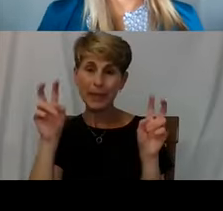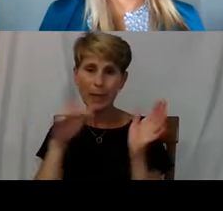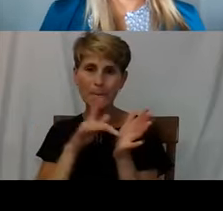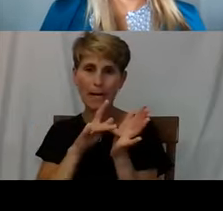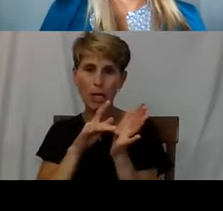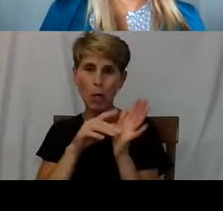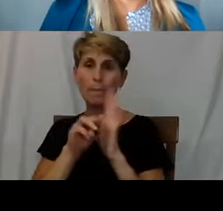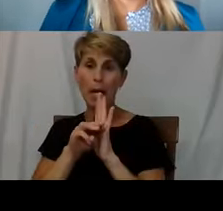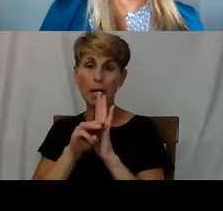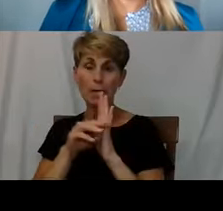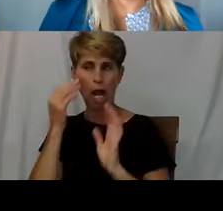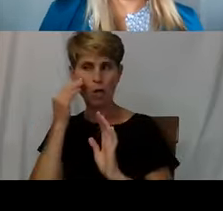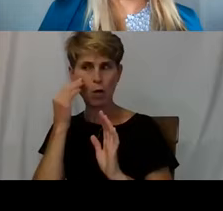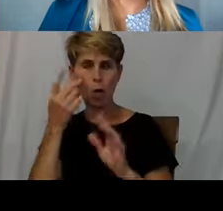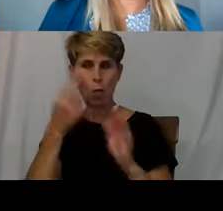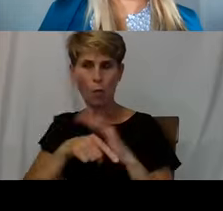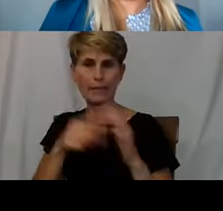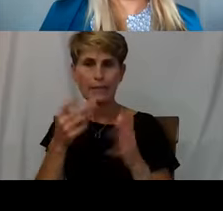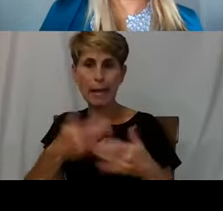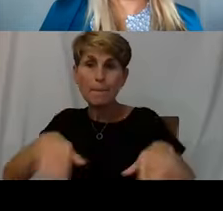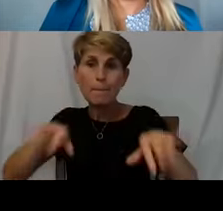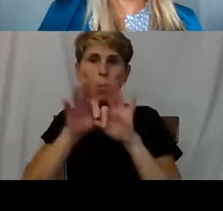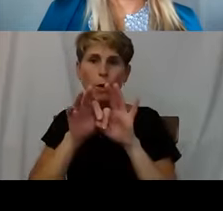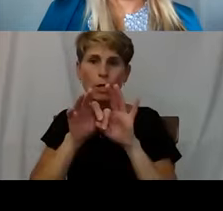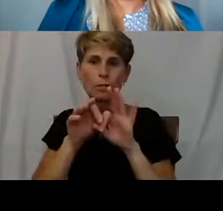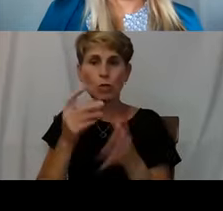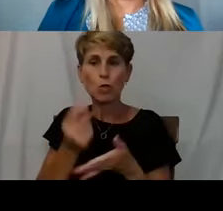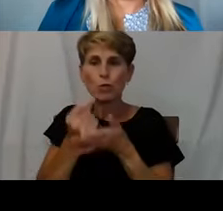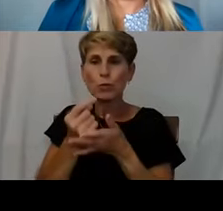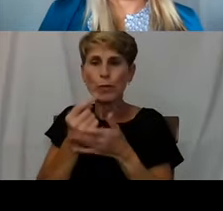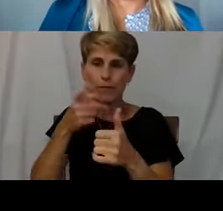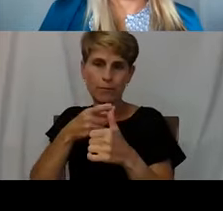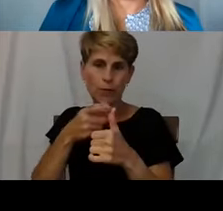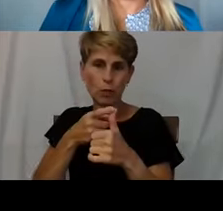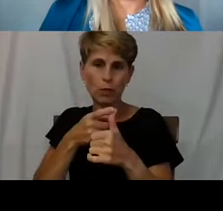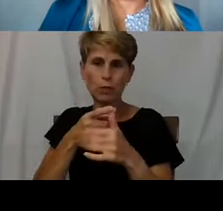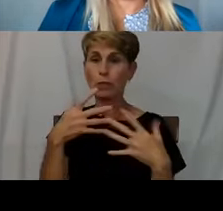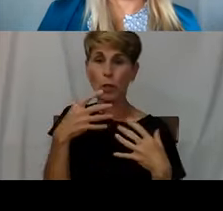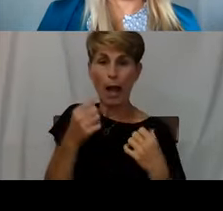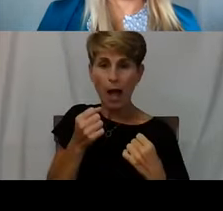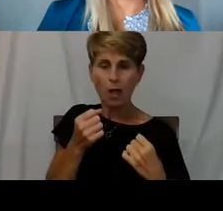I know what's most important for us to treat first. You have a health condition or substance use disorder,